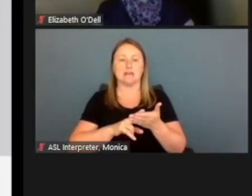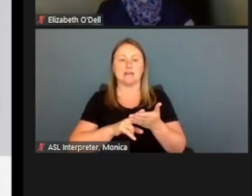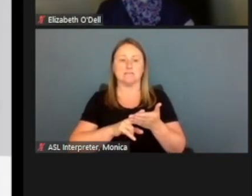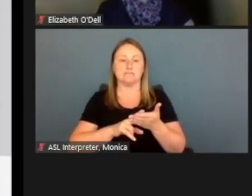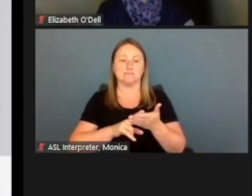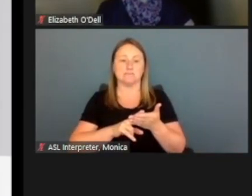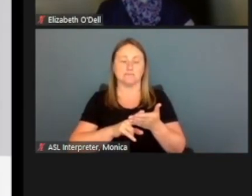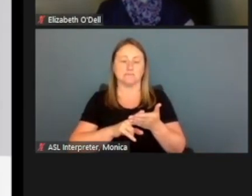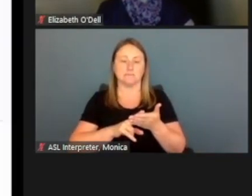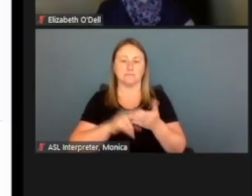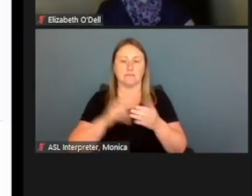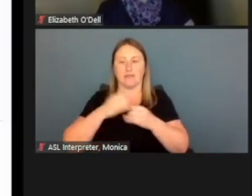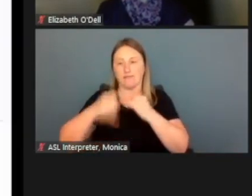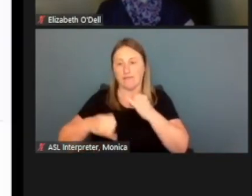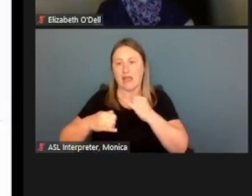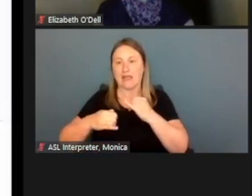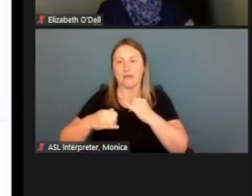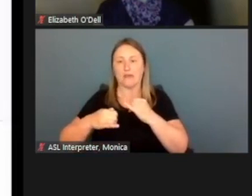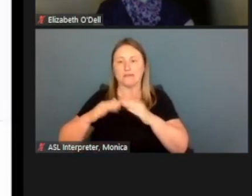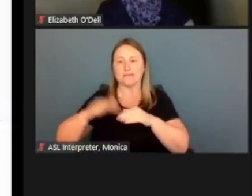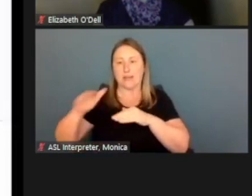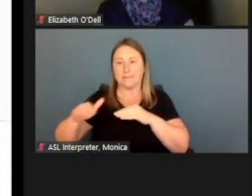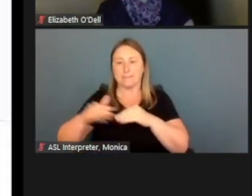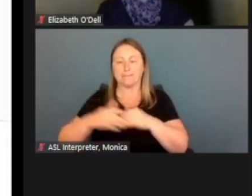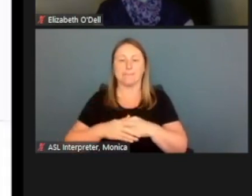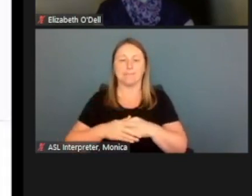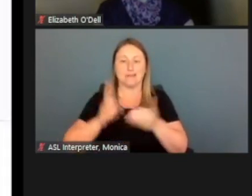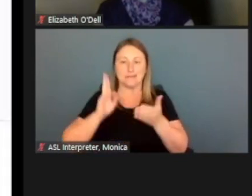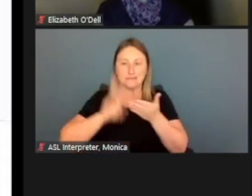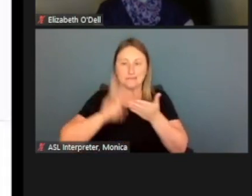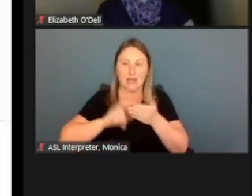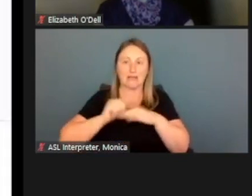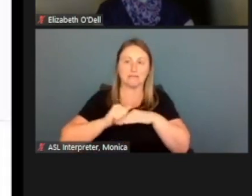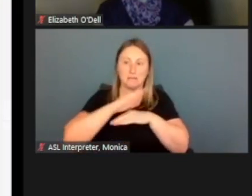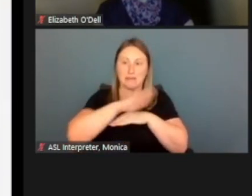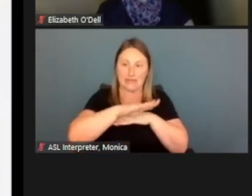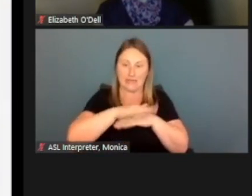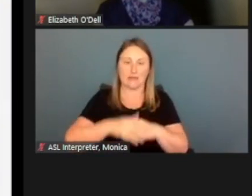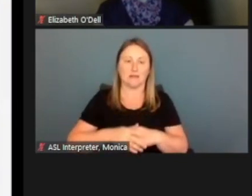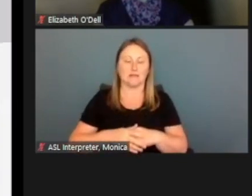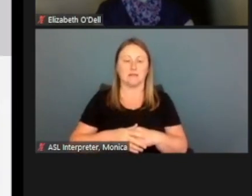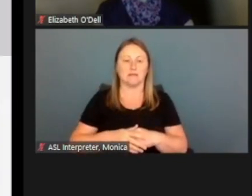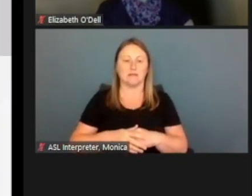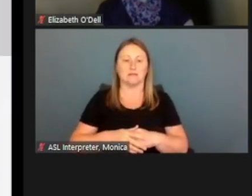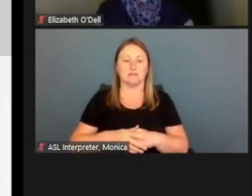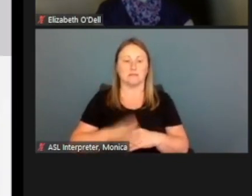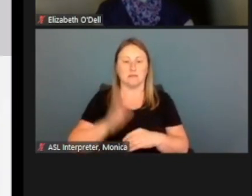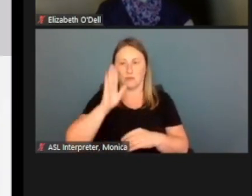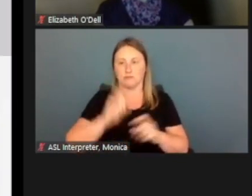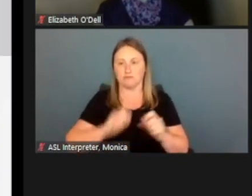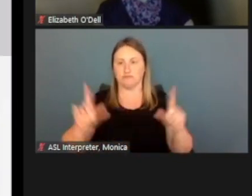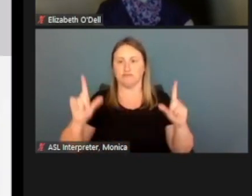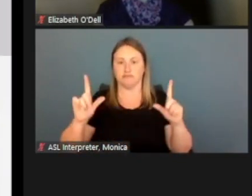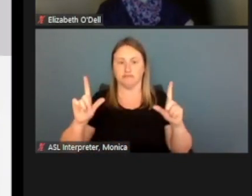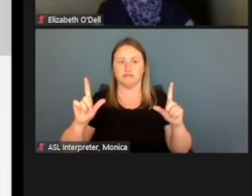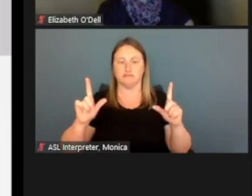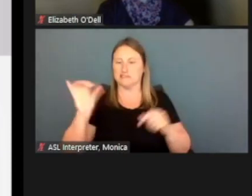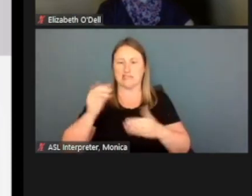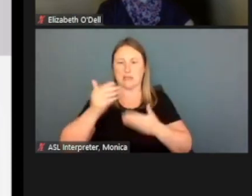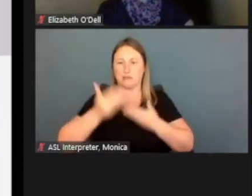The final steps, Sign & Submit will come up. And then the same process you've submitted your change.